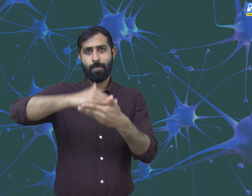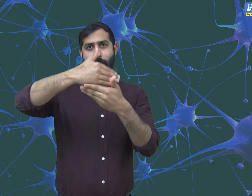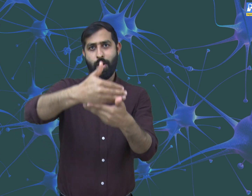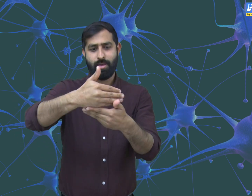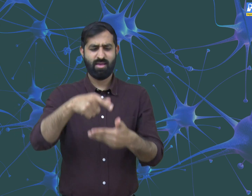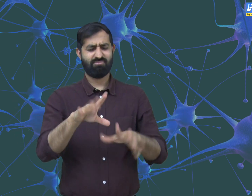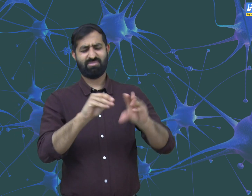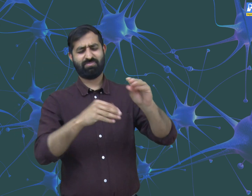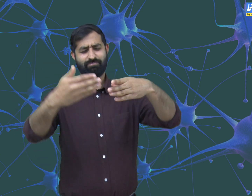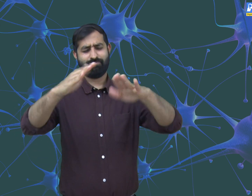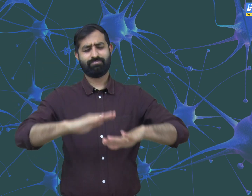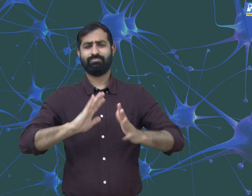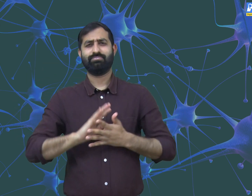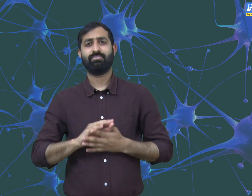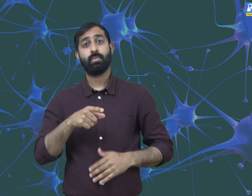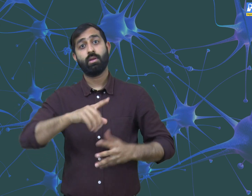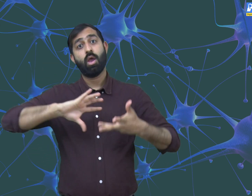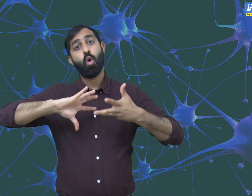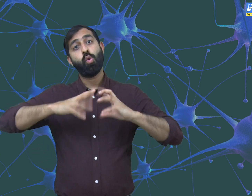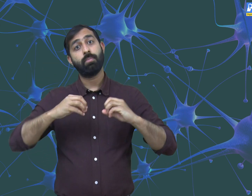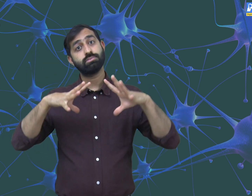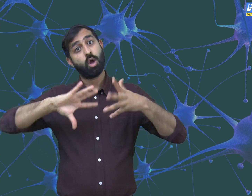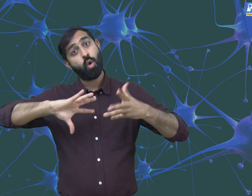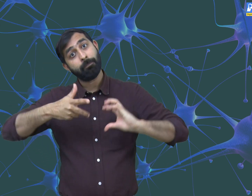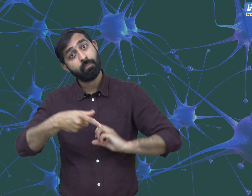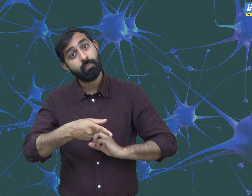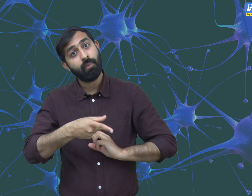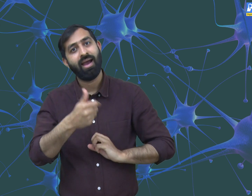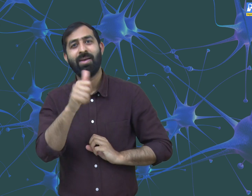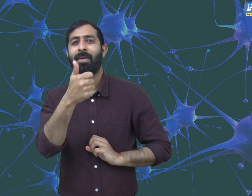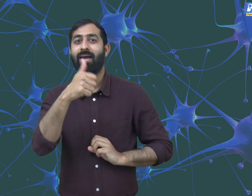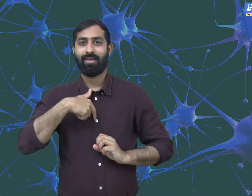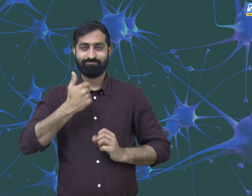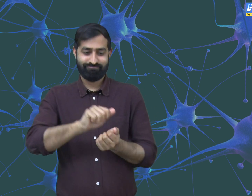Similarly when we turn off the laptop and close it. Will it start automatically without touching?